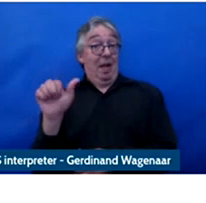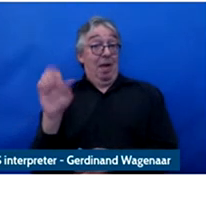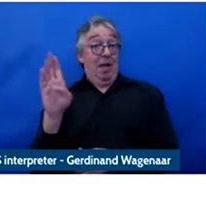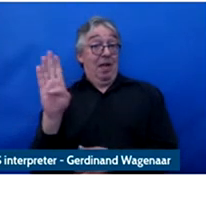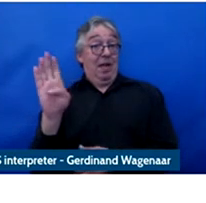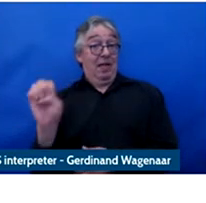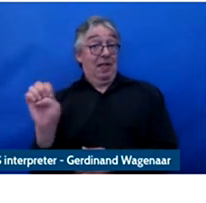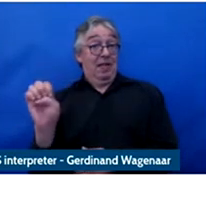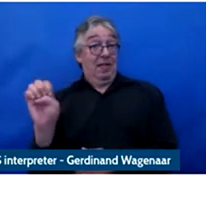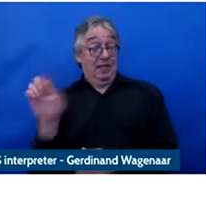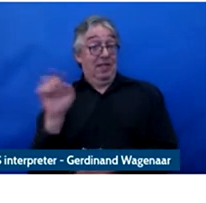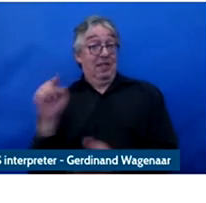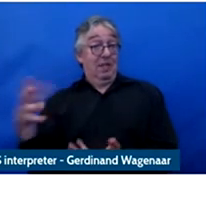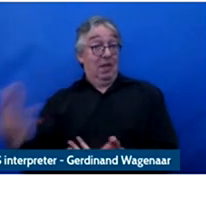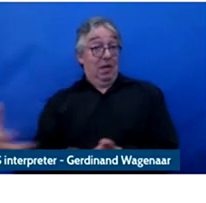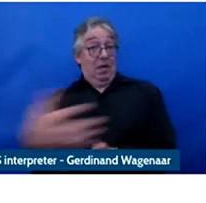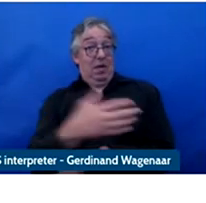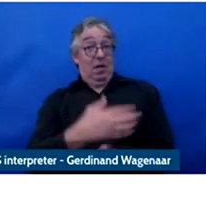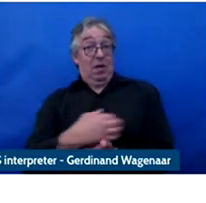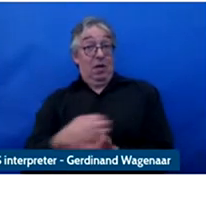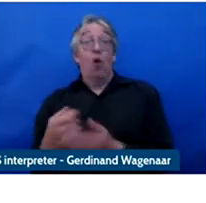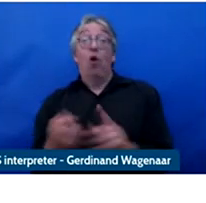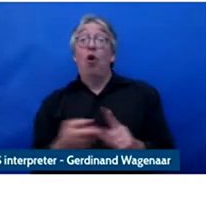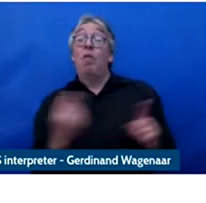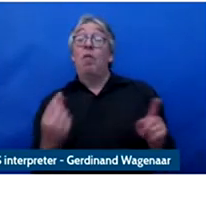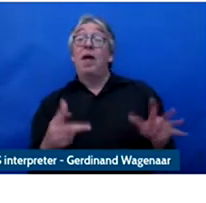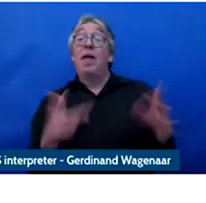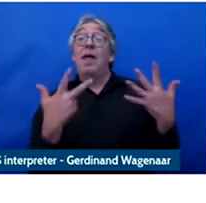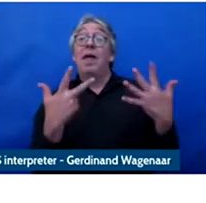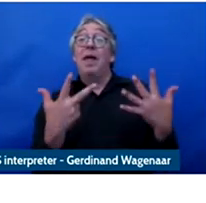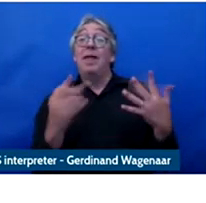been fathered by different 80 different companies that offer home services.